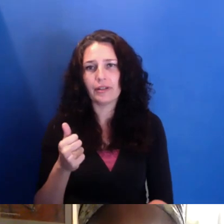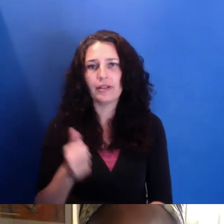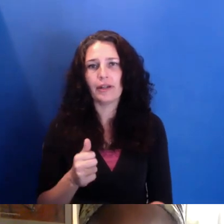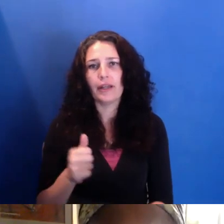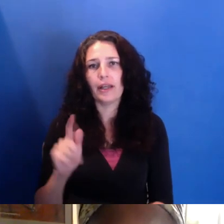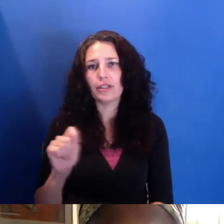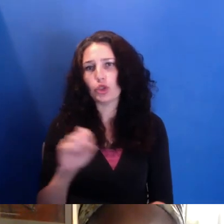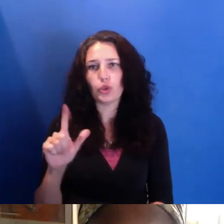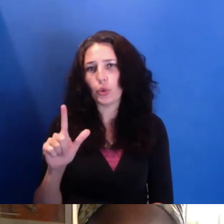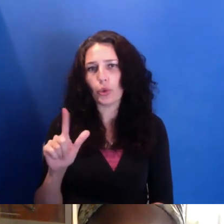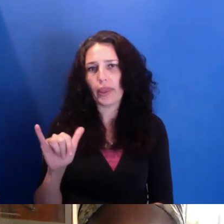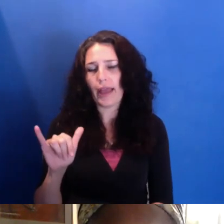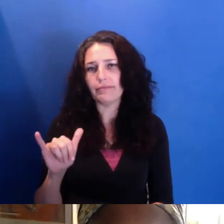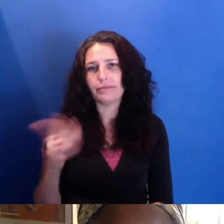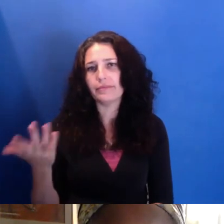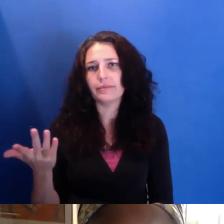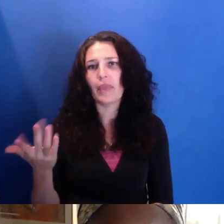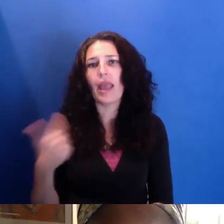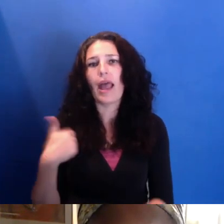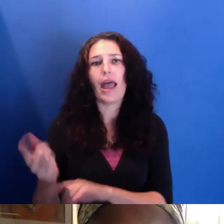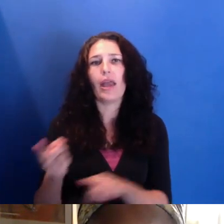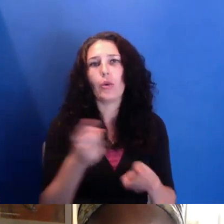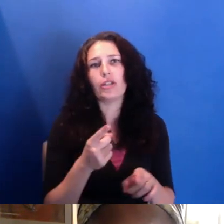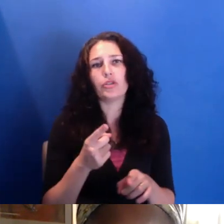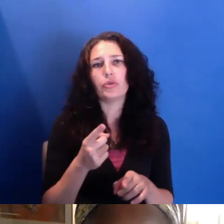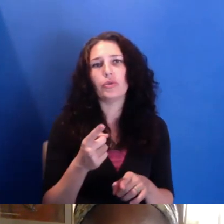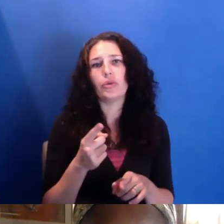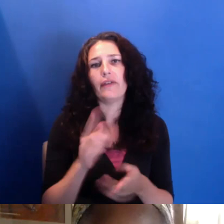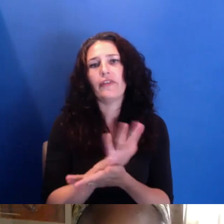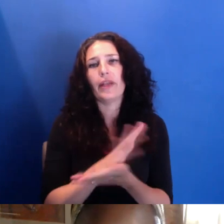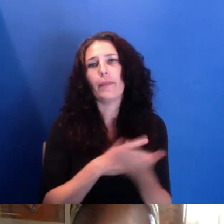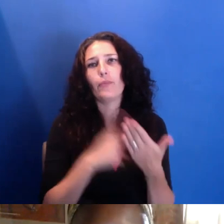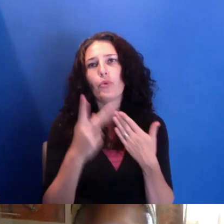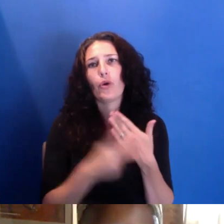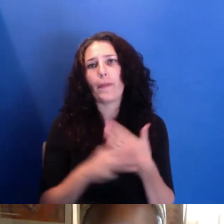I went to a film program at MIT that no longer exists.